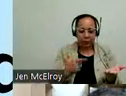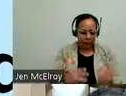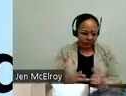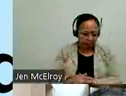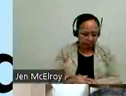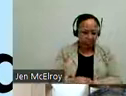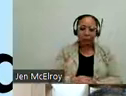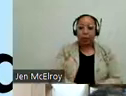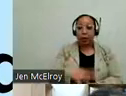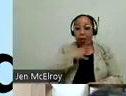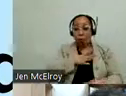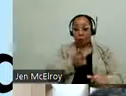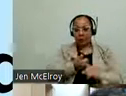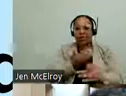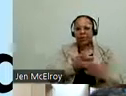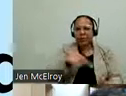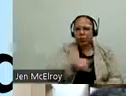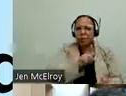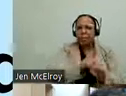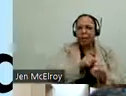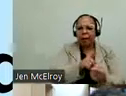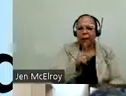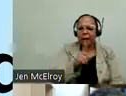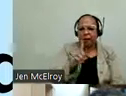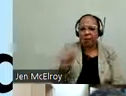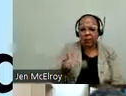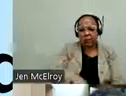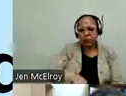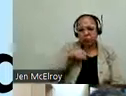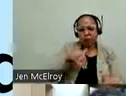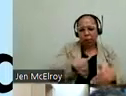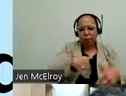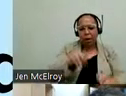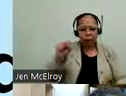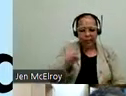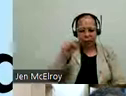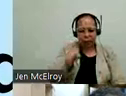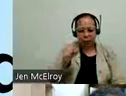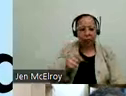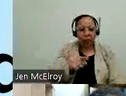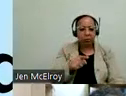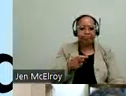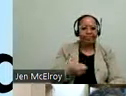might have met at a disability Pride Parade on Saturday. She had a stroke